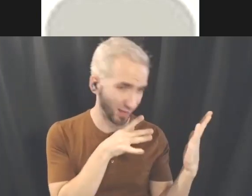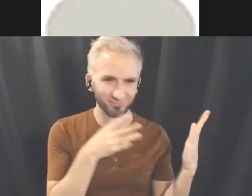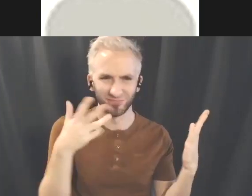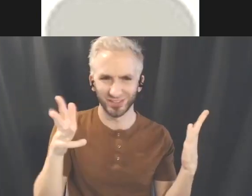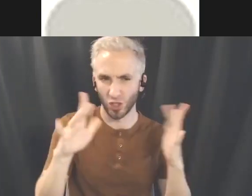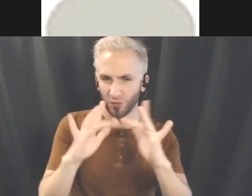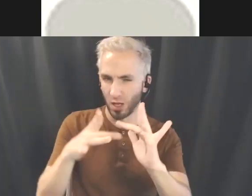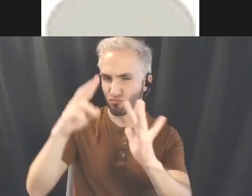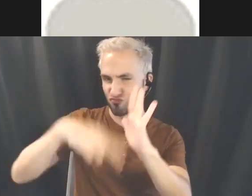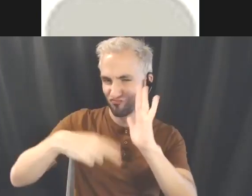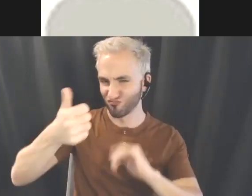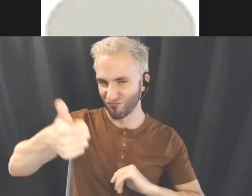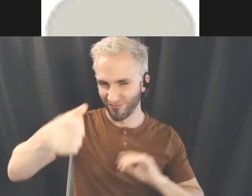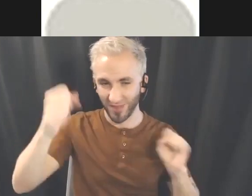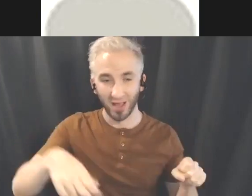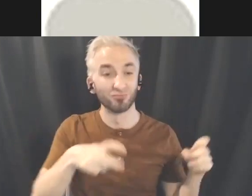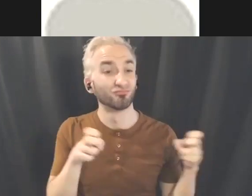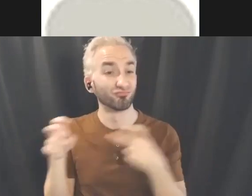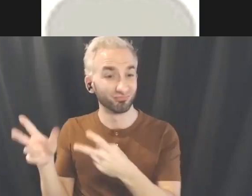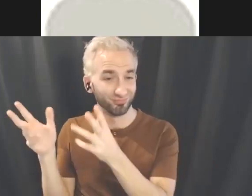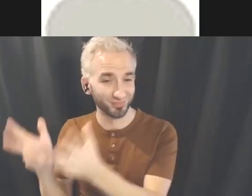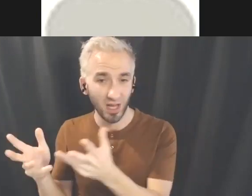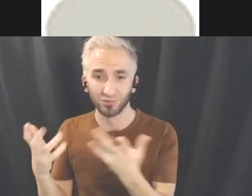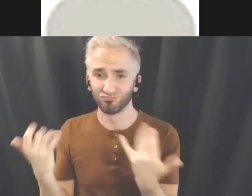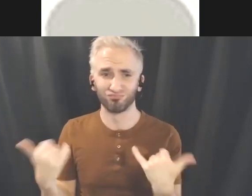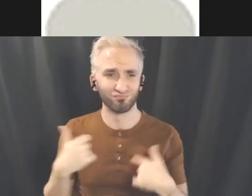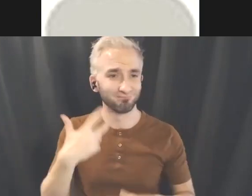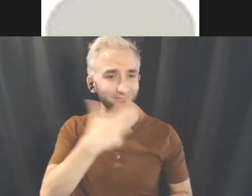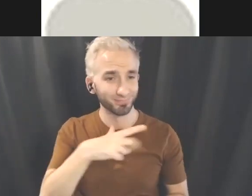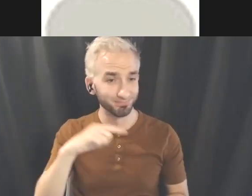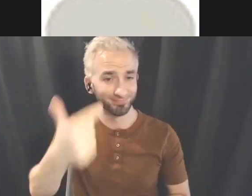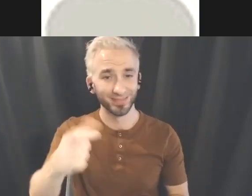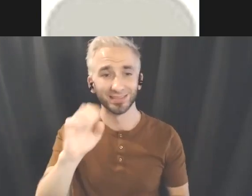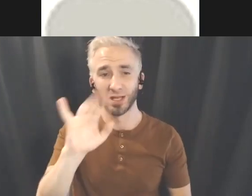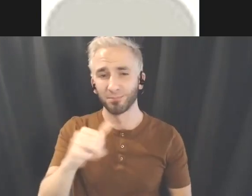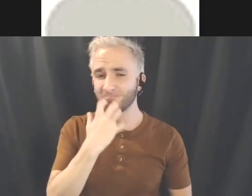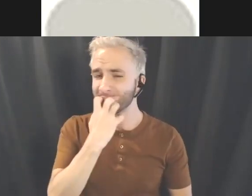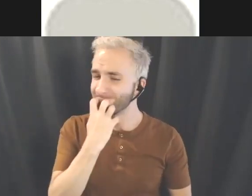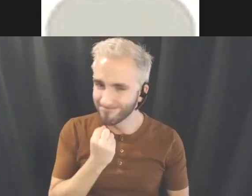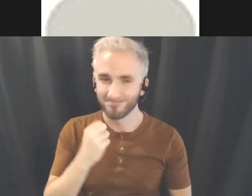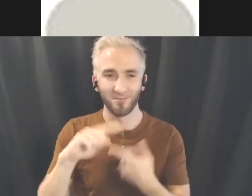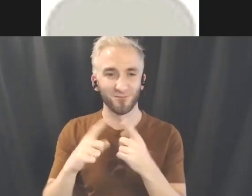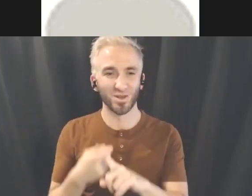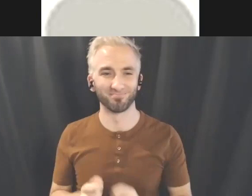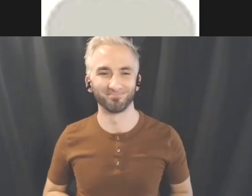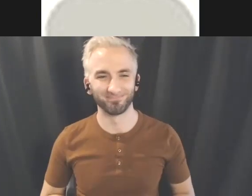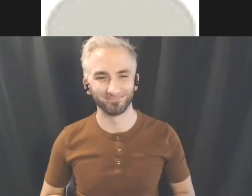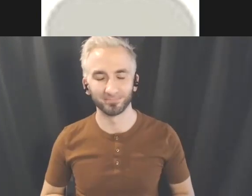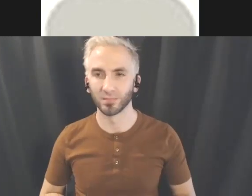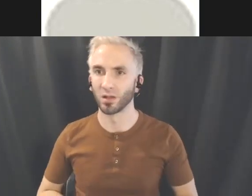I'd love to hand it over to Sammy, my dear friend Sammy. Thank you, madre. Thank you, everyone!